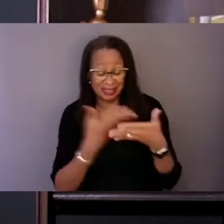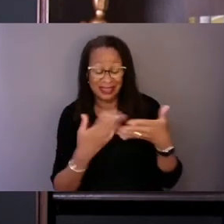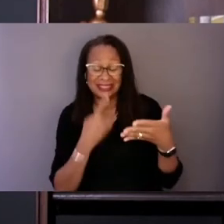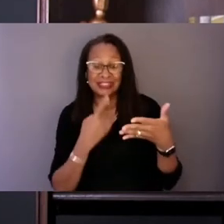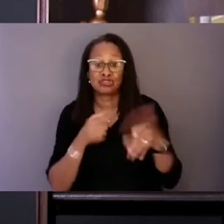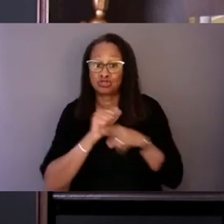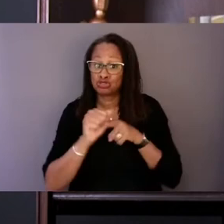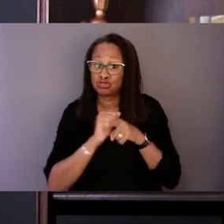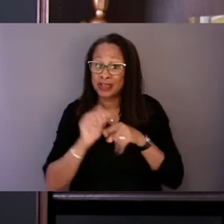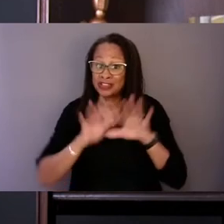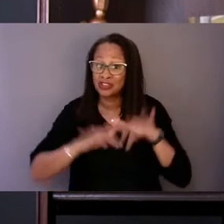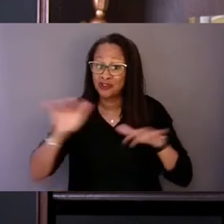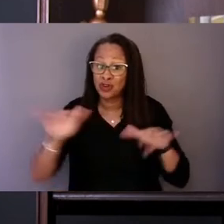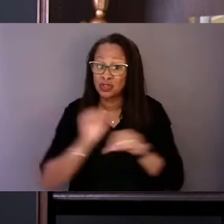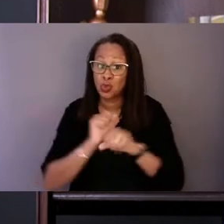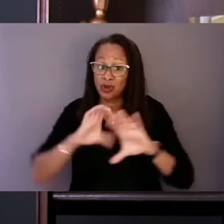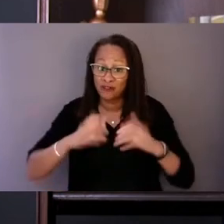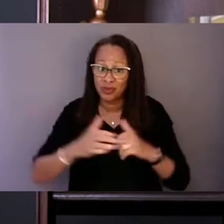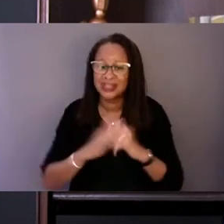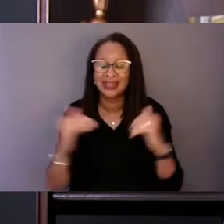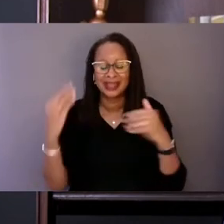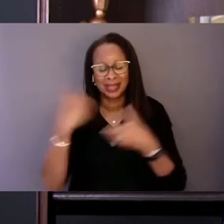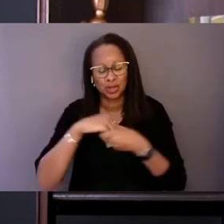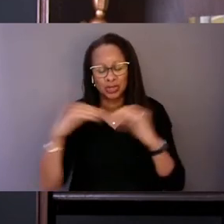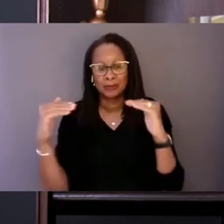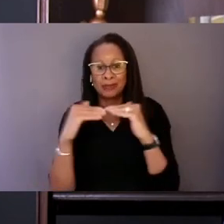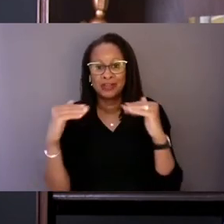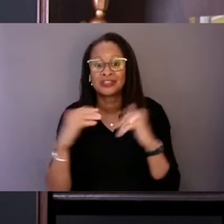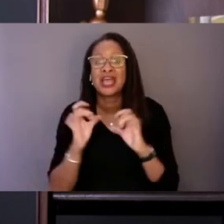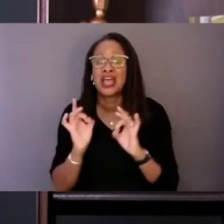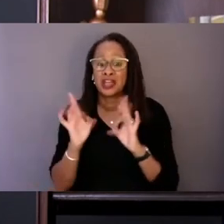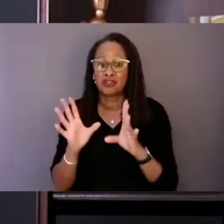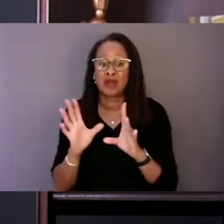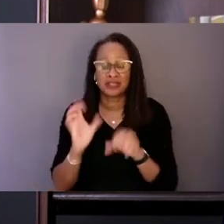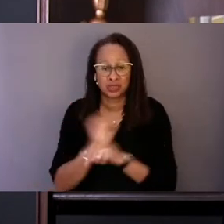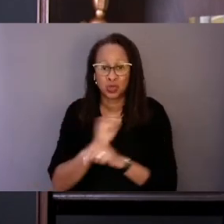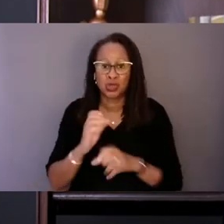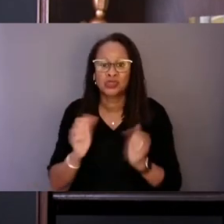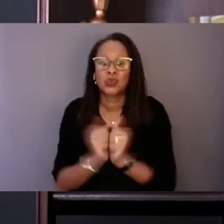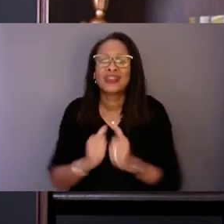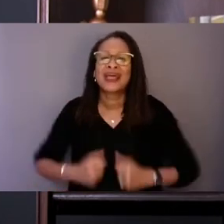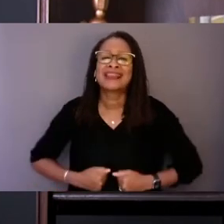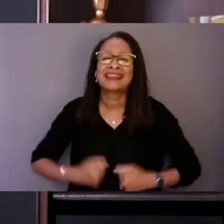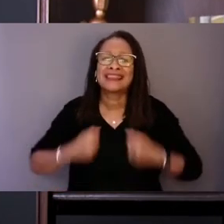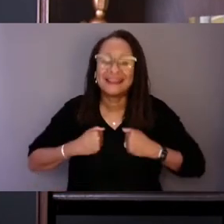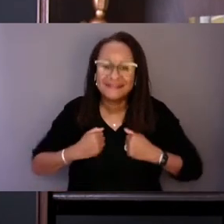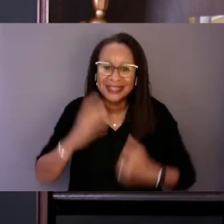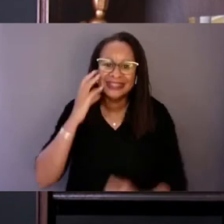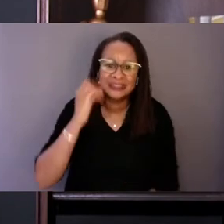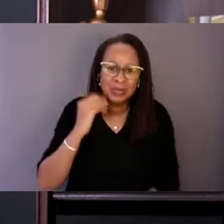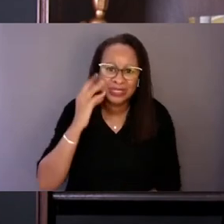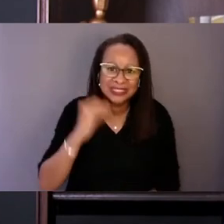including peers and crisis workers with lived experience. It has funding for accessibility